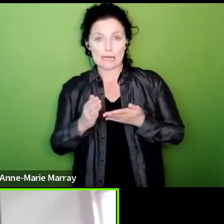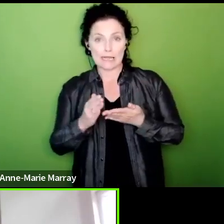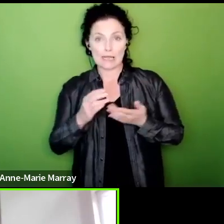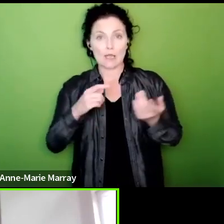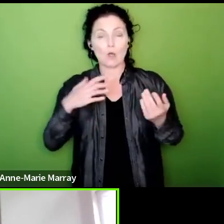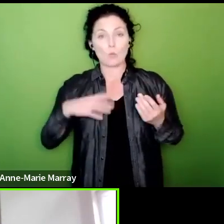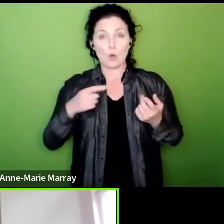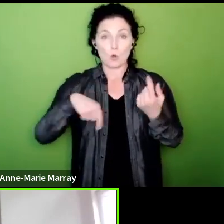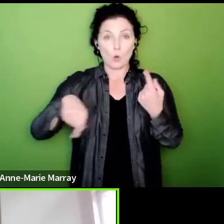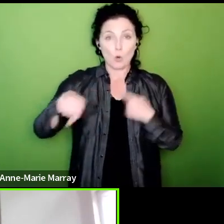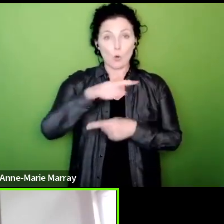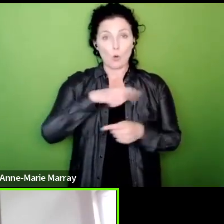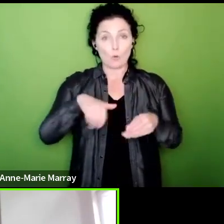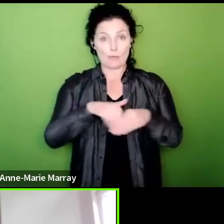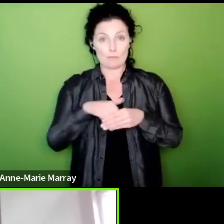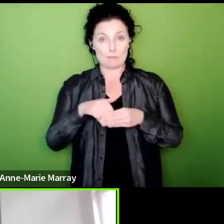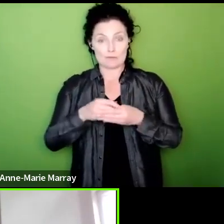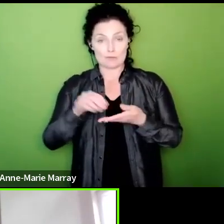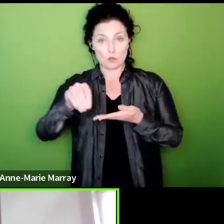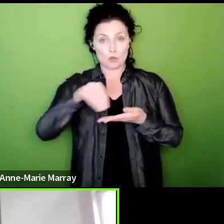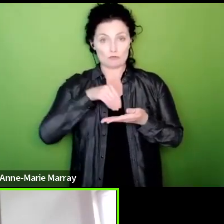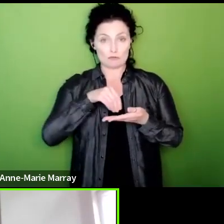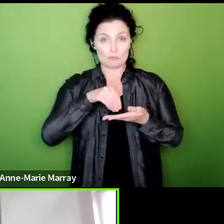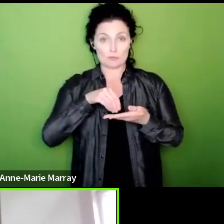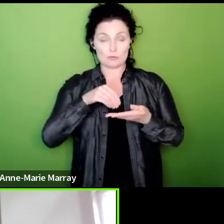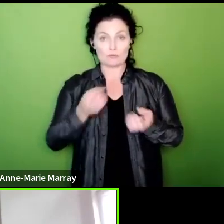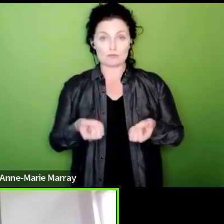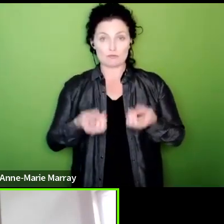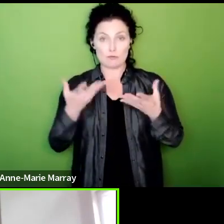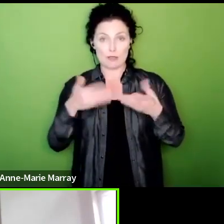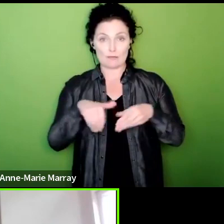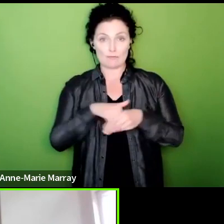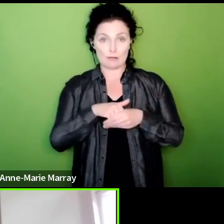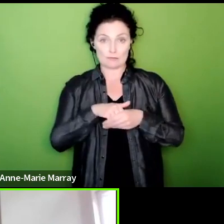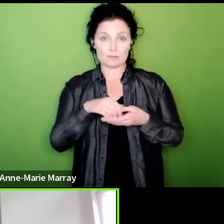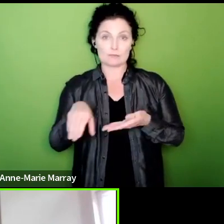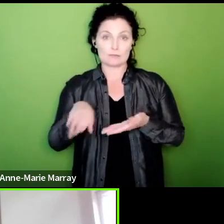debit to our strike fund that can be used to pay strike pay to people going on on strike